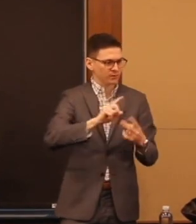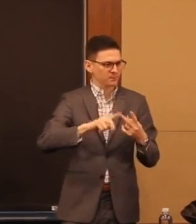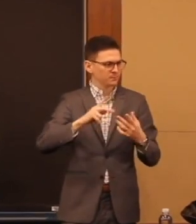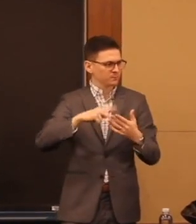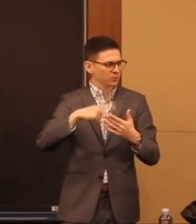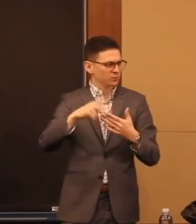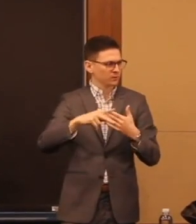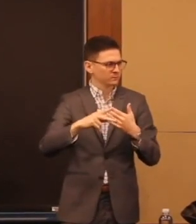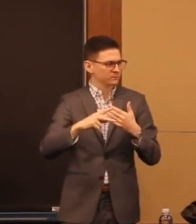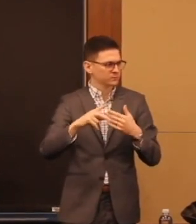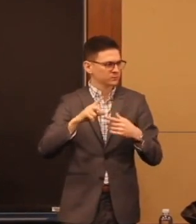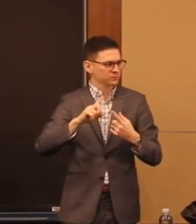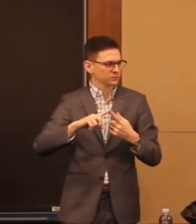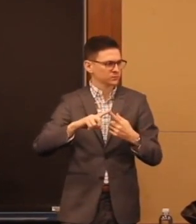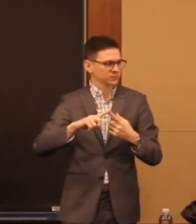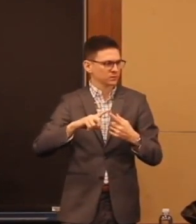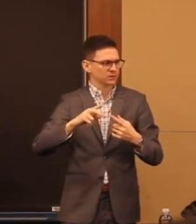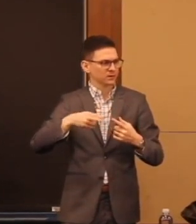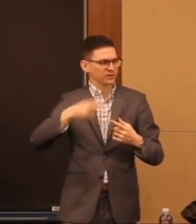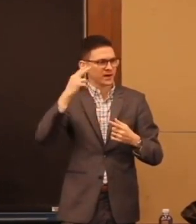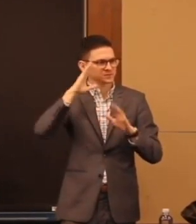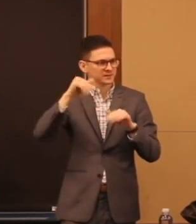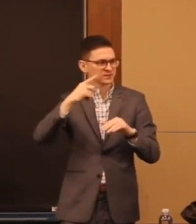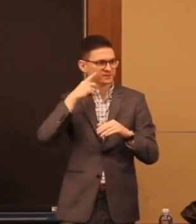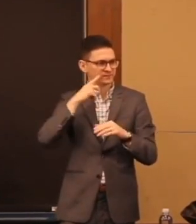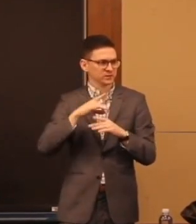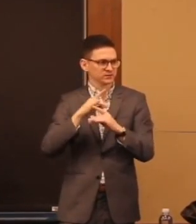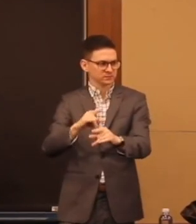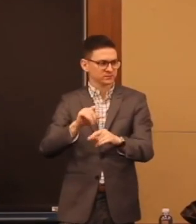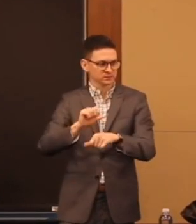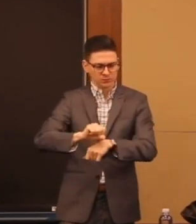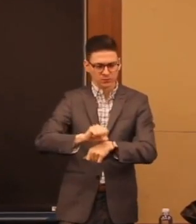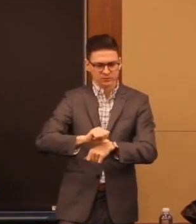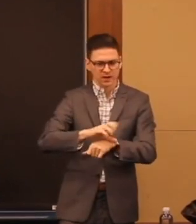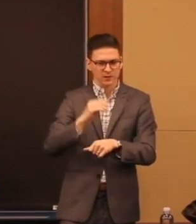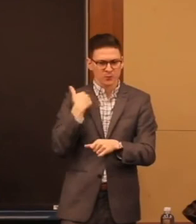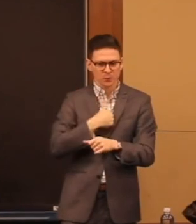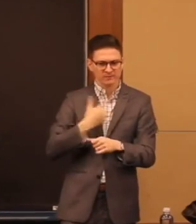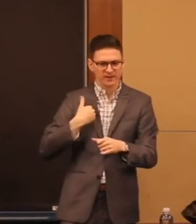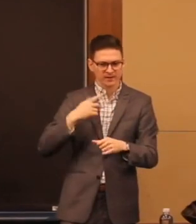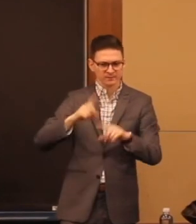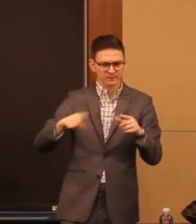employment we had had a lengthy conversation about children of color with disabilities